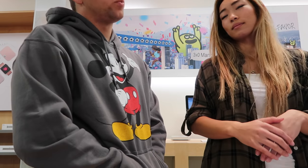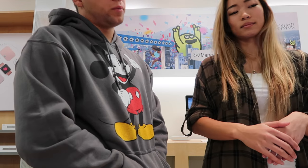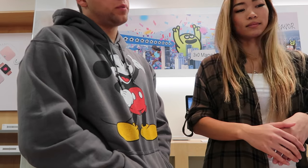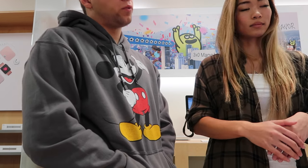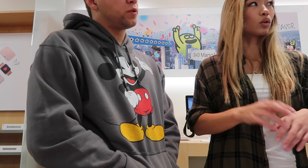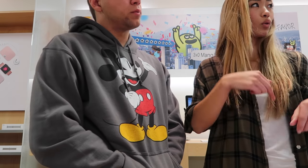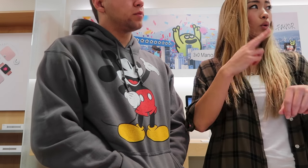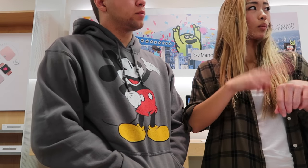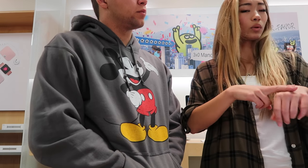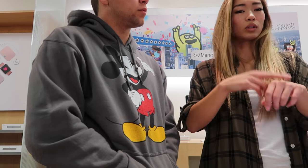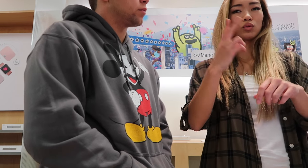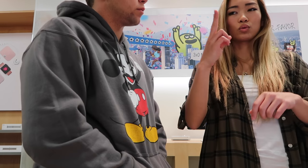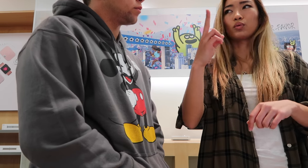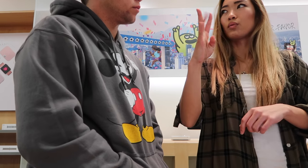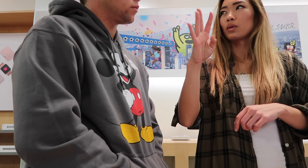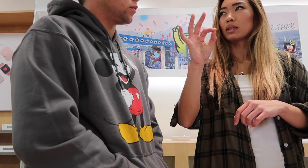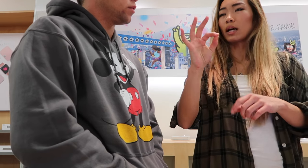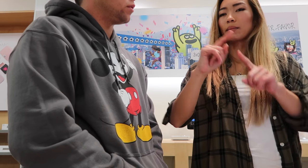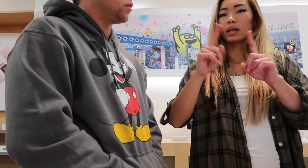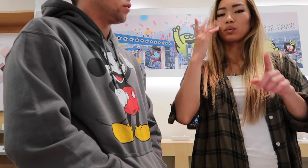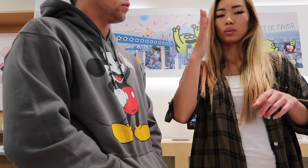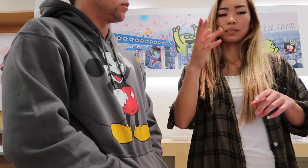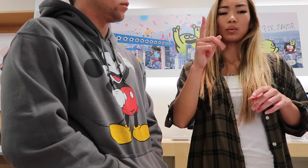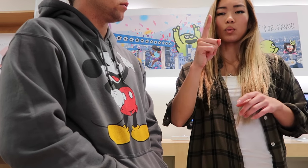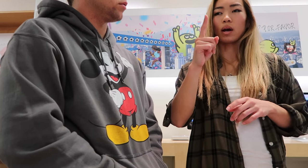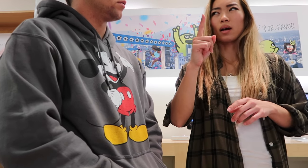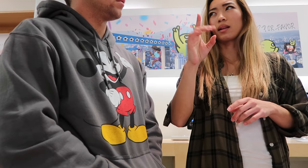Genius: Normally, it's 249, but it will be 183 or something like that